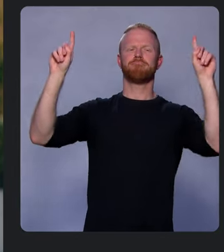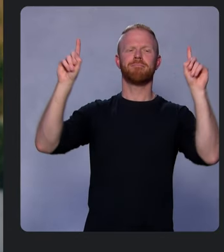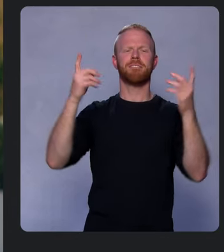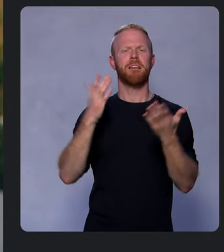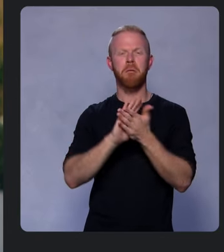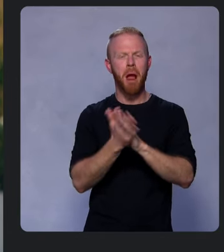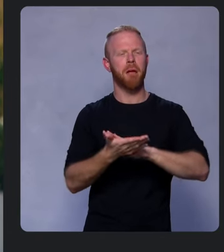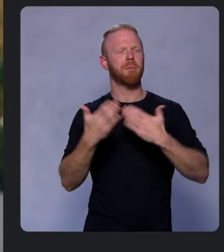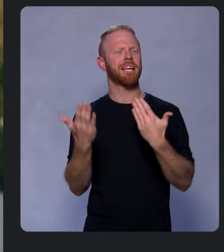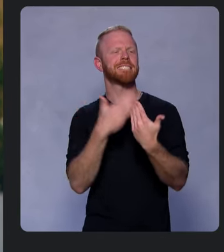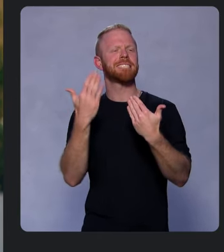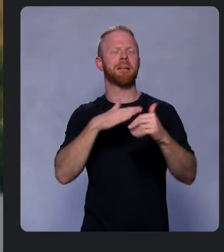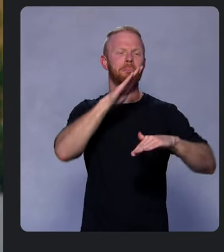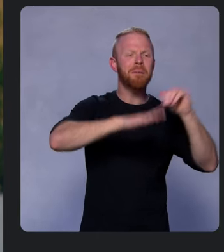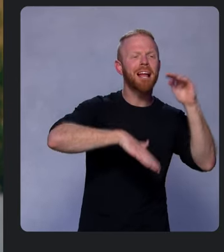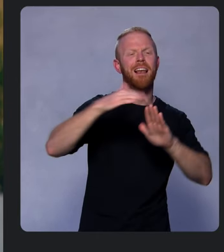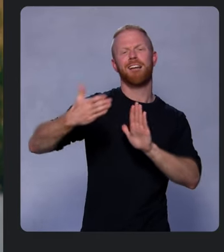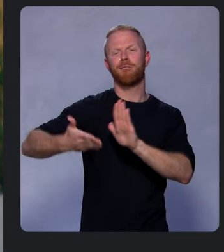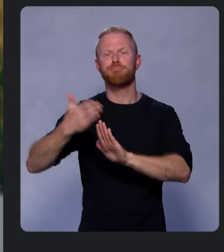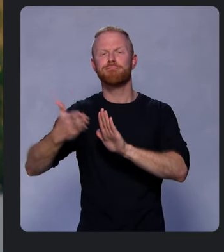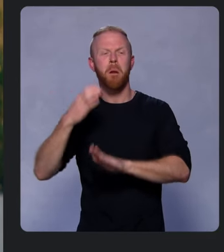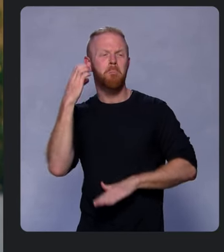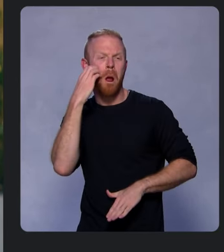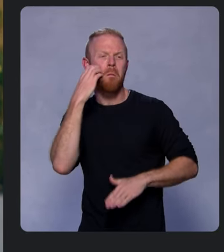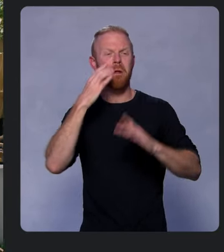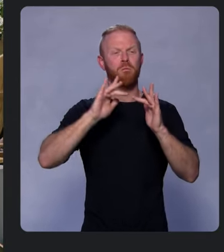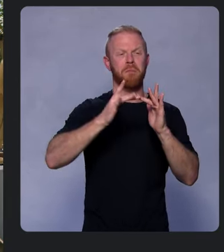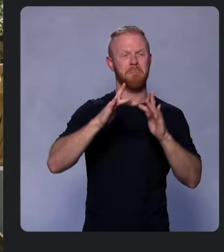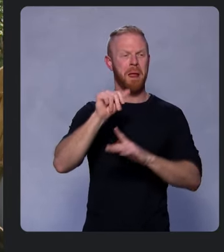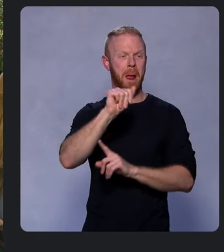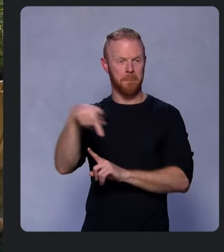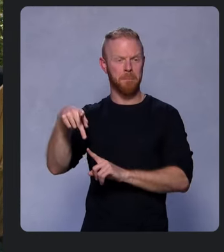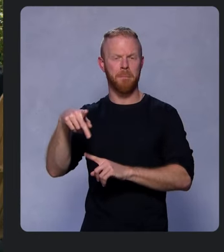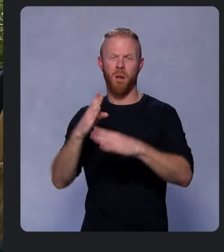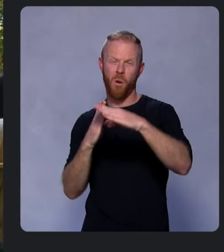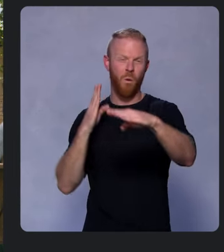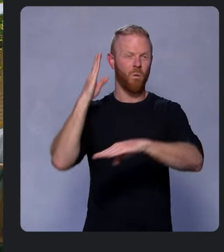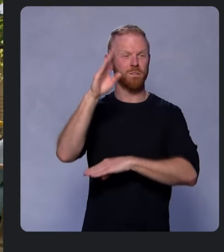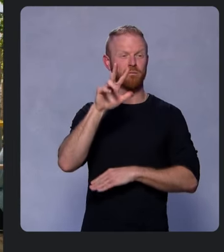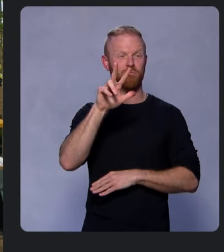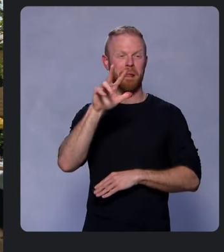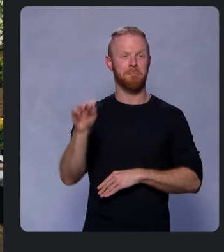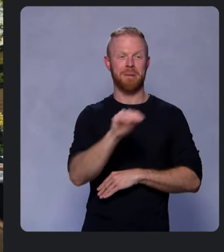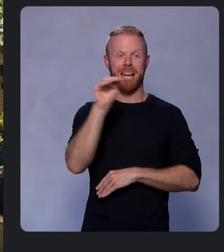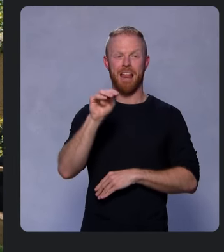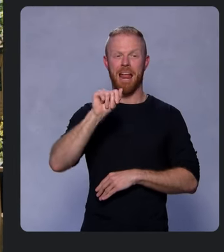to build and run mobile and web apps. Over three million apps use Firebase every month.